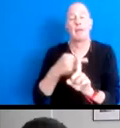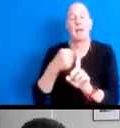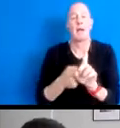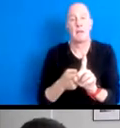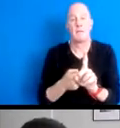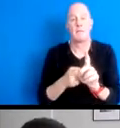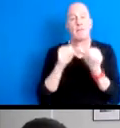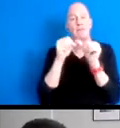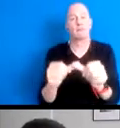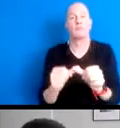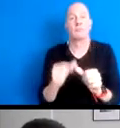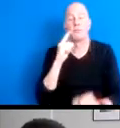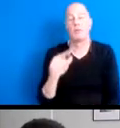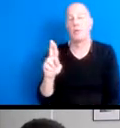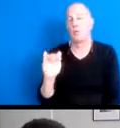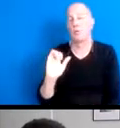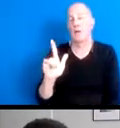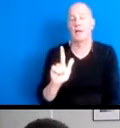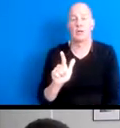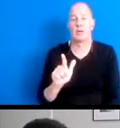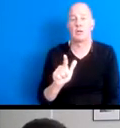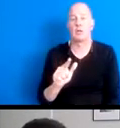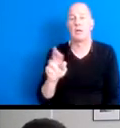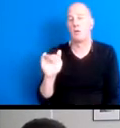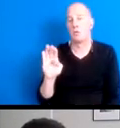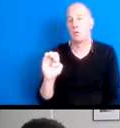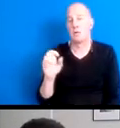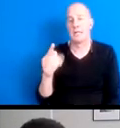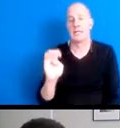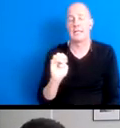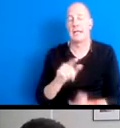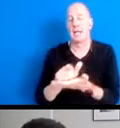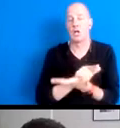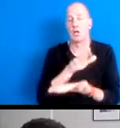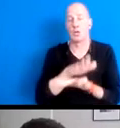School, where we will examine our work through a lens of interdependence.